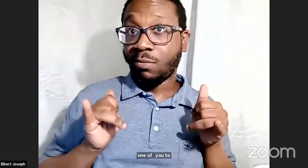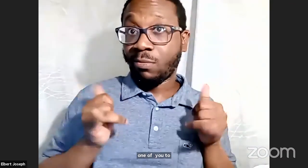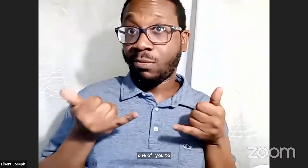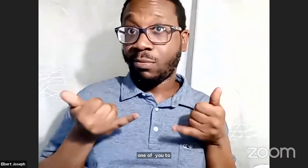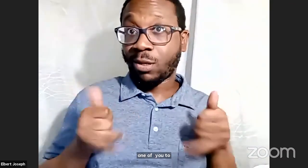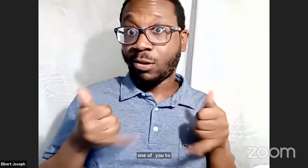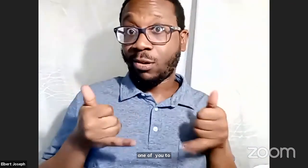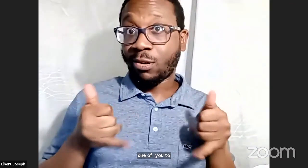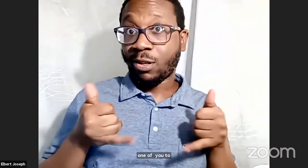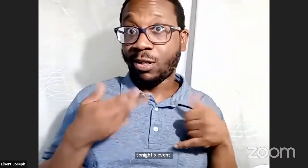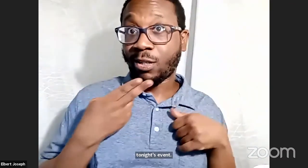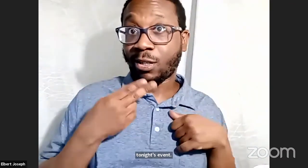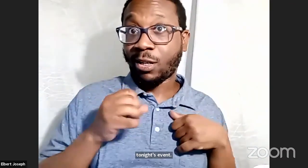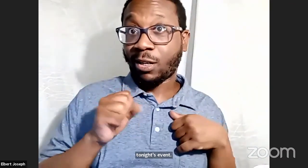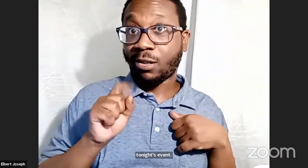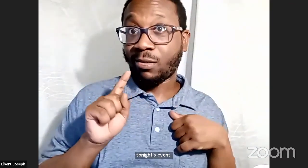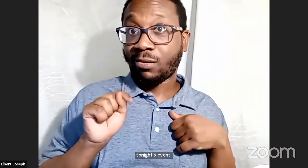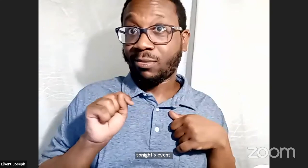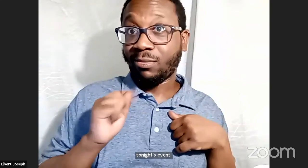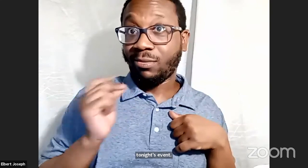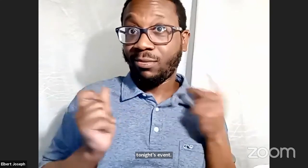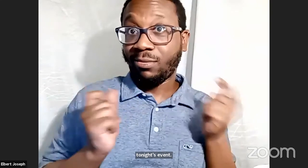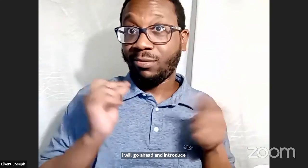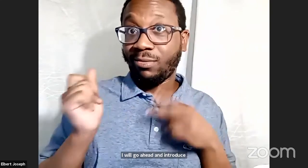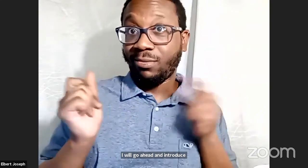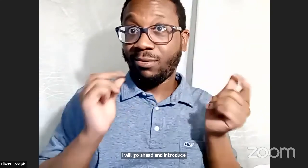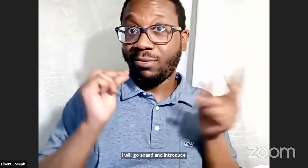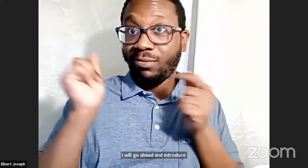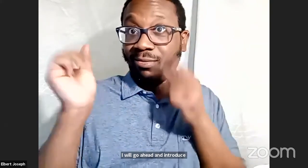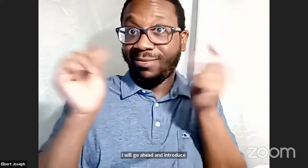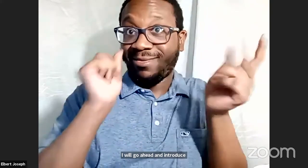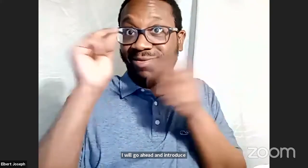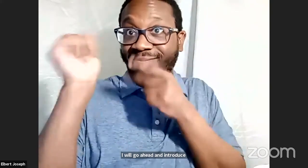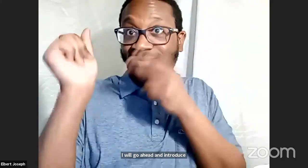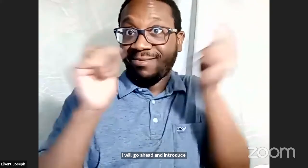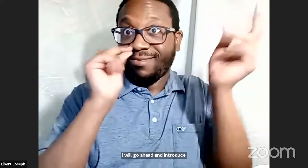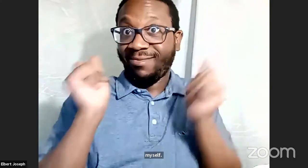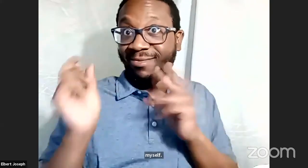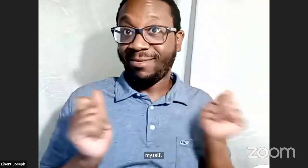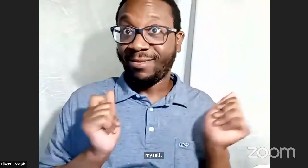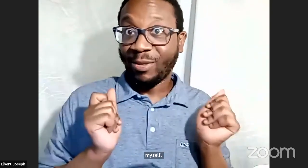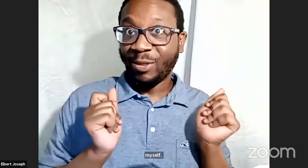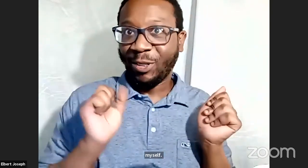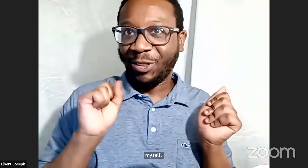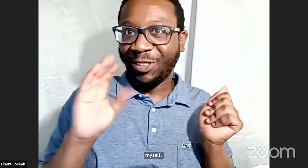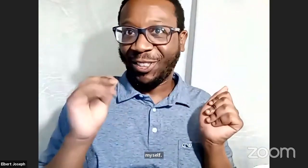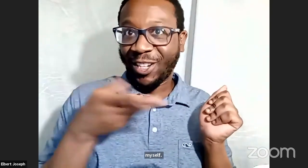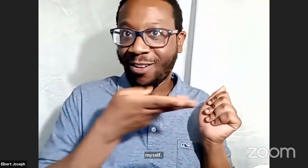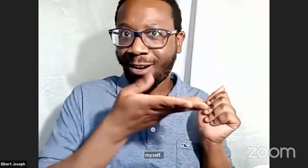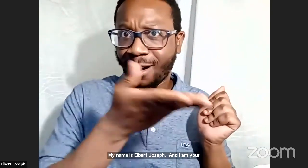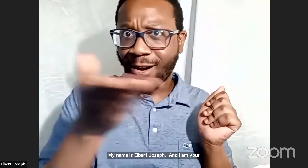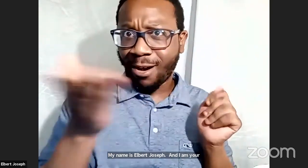and I am your party host. All right, now I'm your party host.